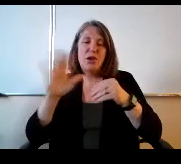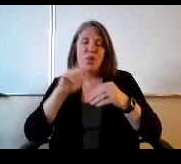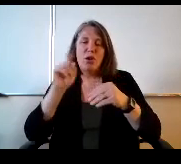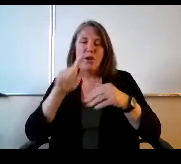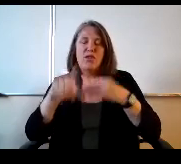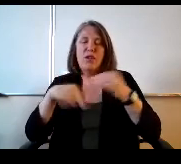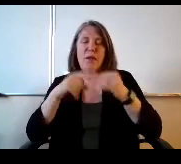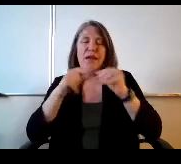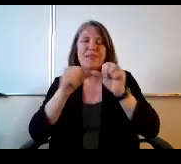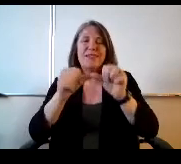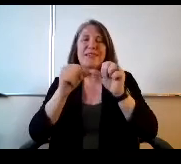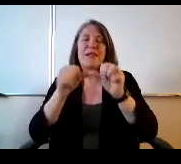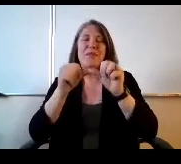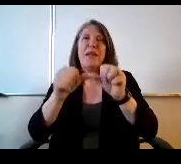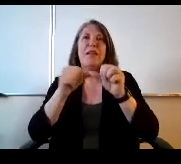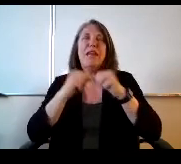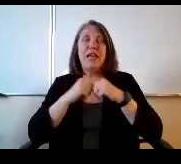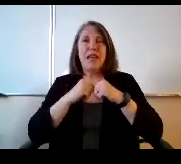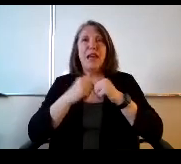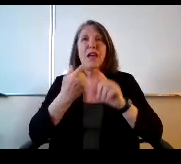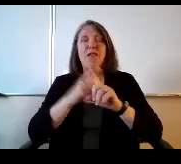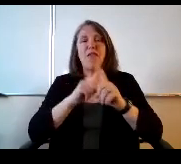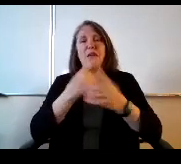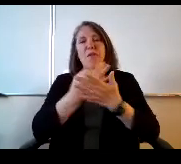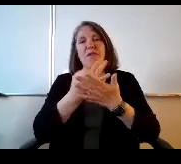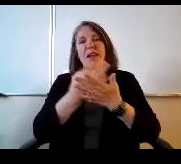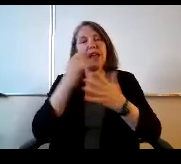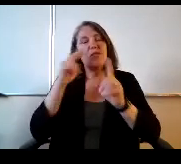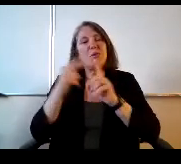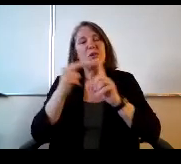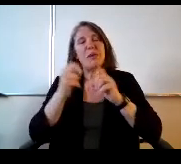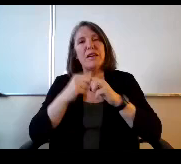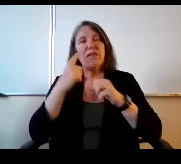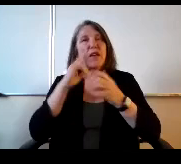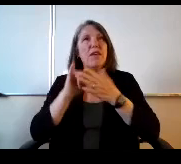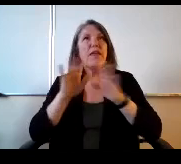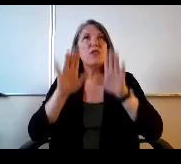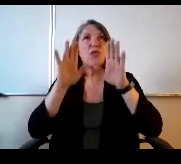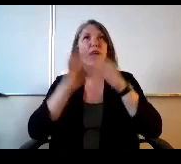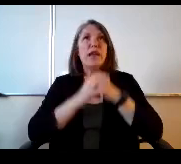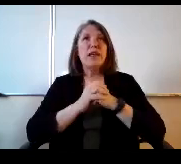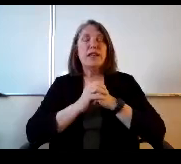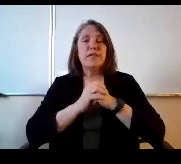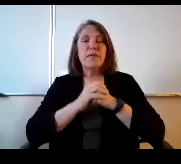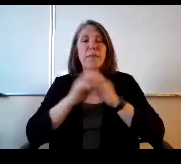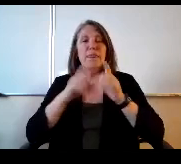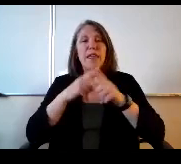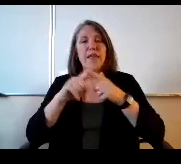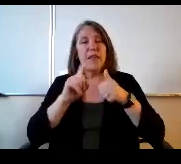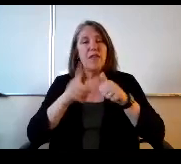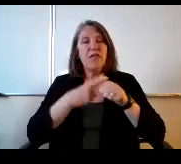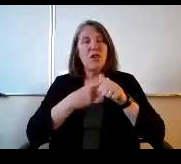Bees question around sustainability from a financial perspective. Great, and then first of all, you know I,